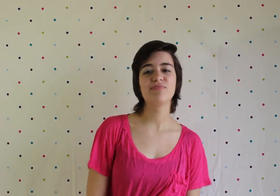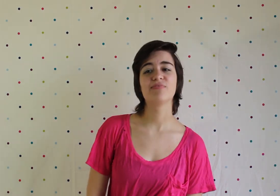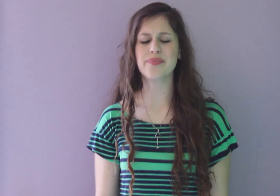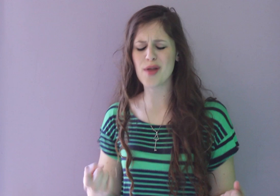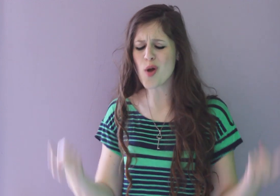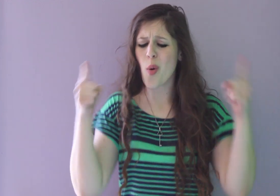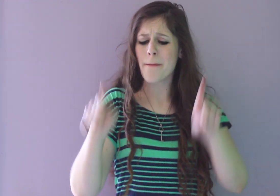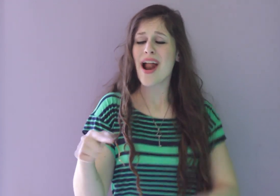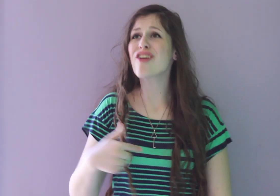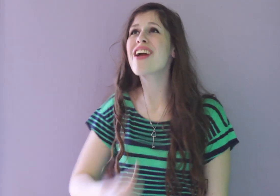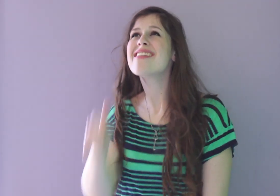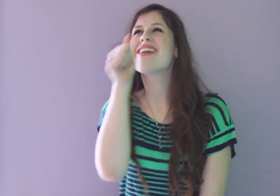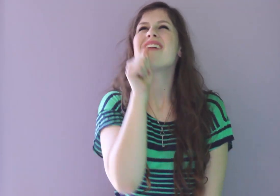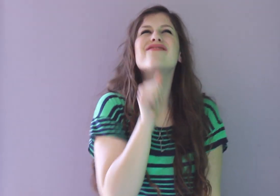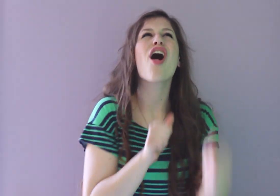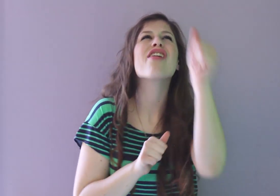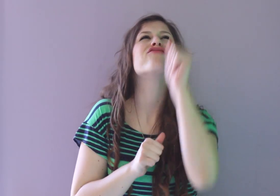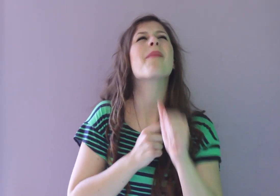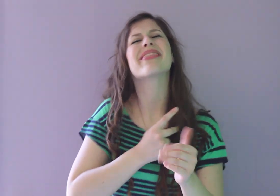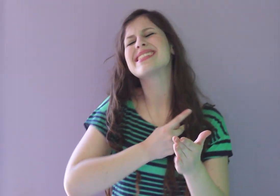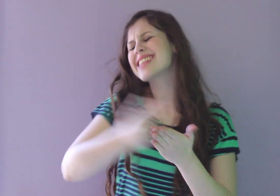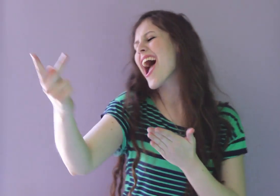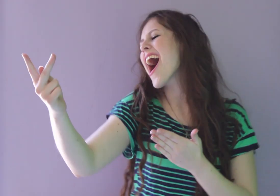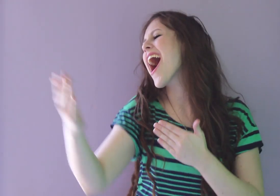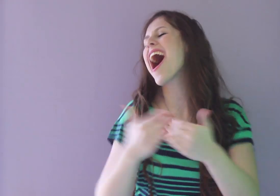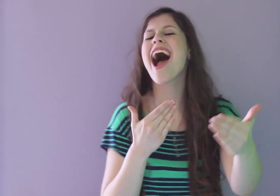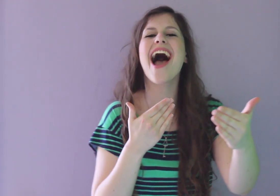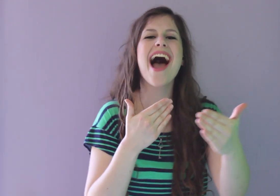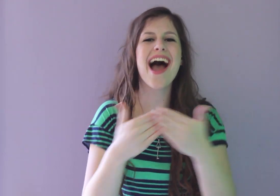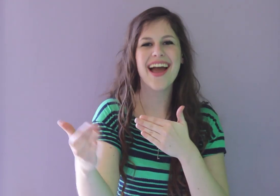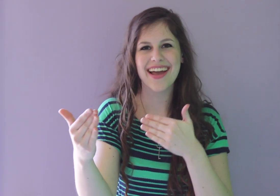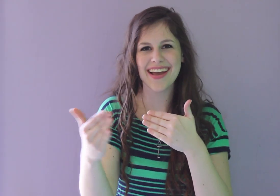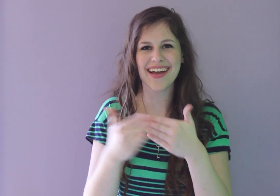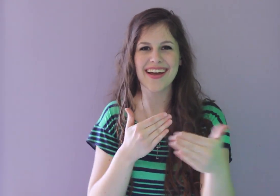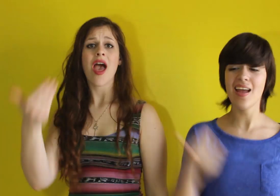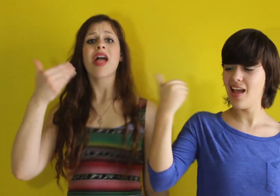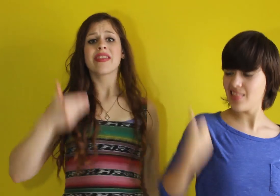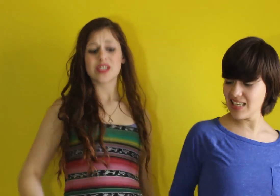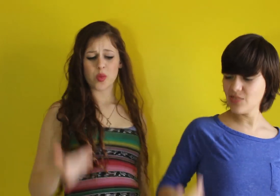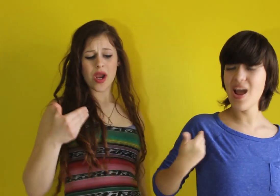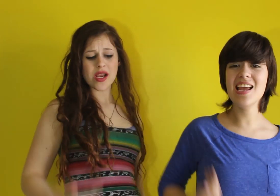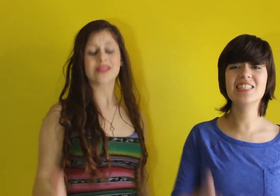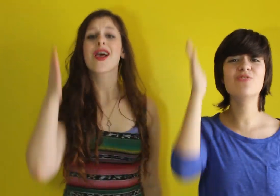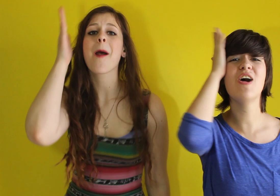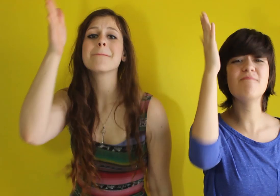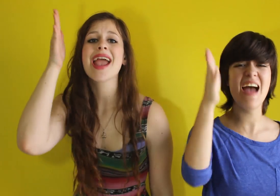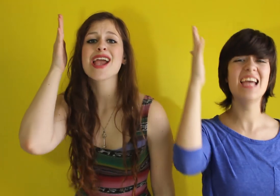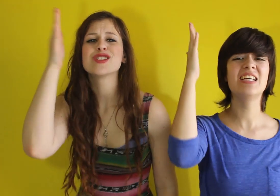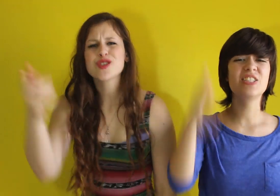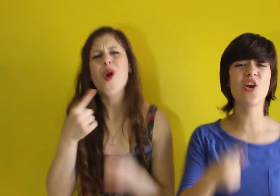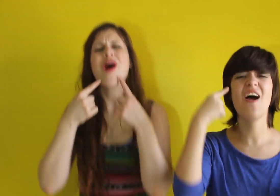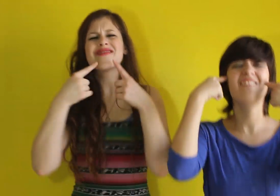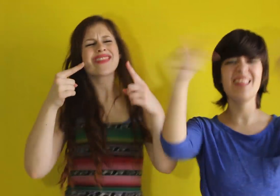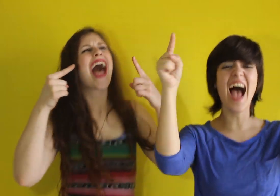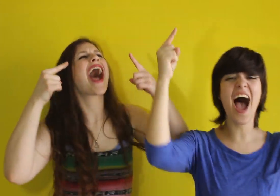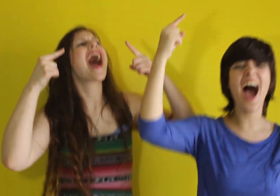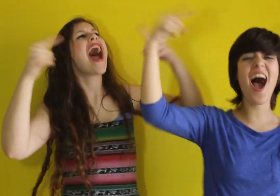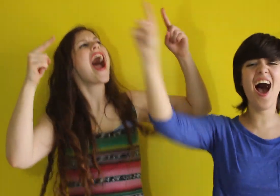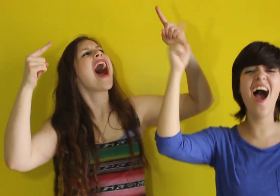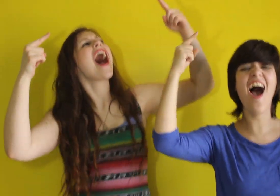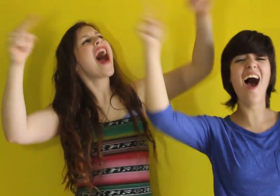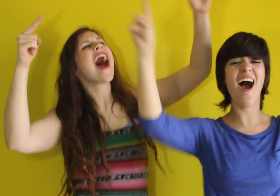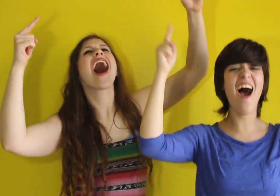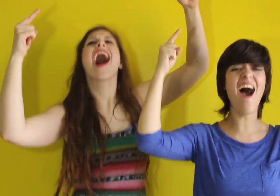No matter if I fall from the sky These wings are made to fly-y-y